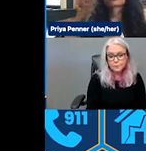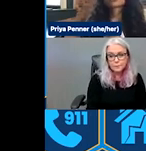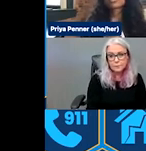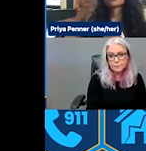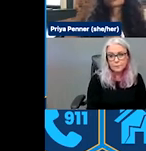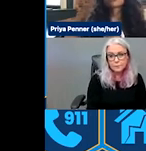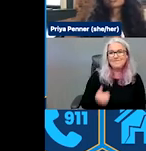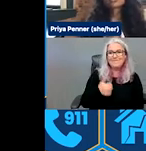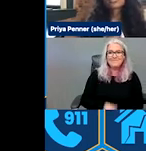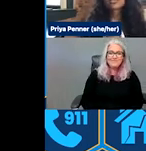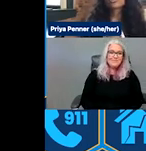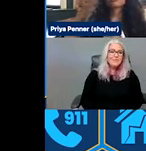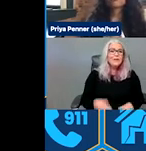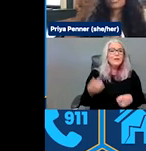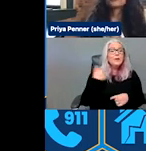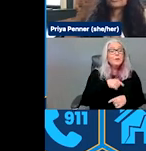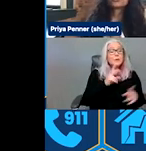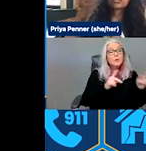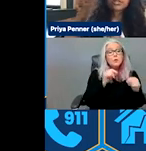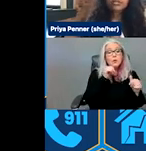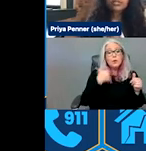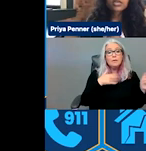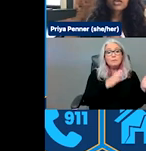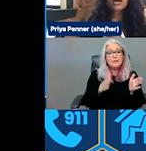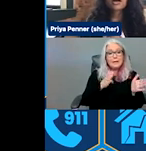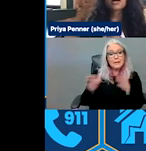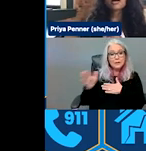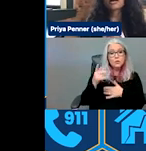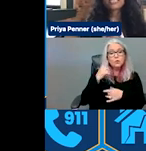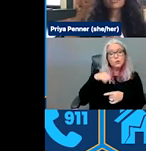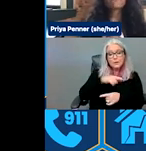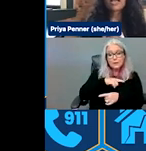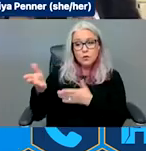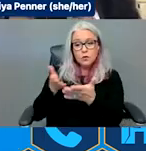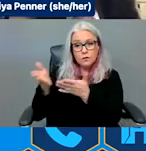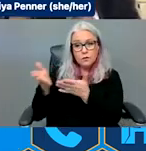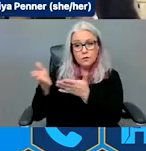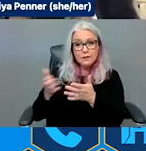are provided in shelters. A lot of our needs as disabled